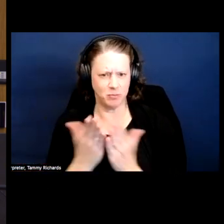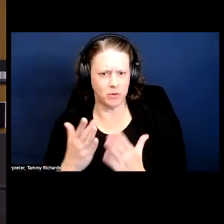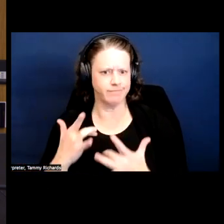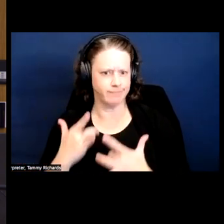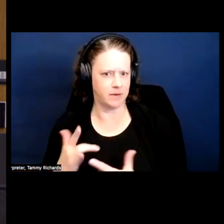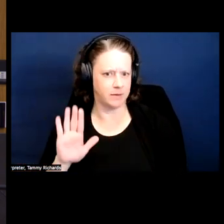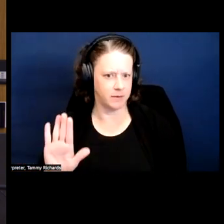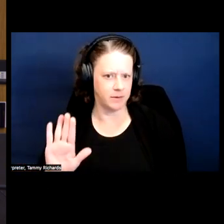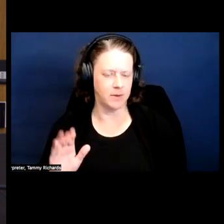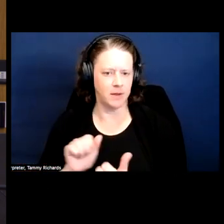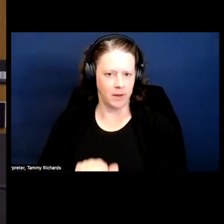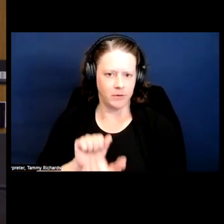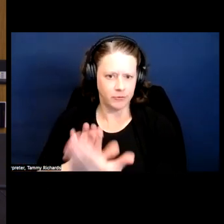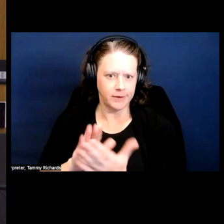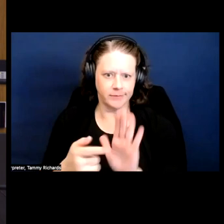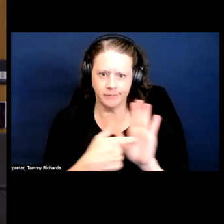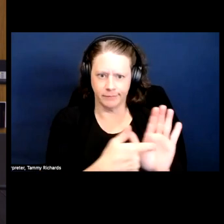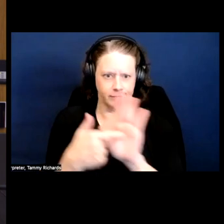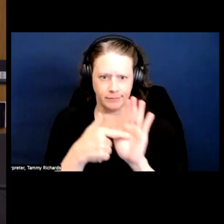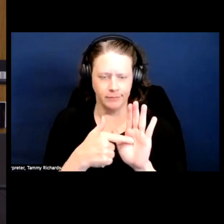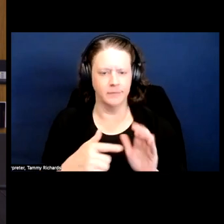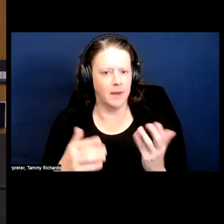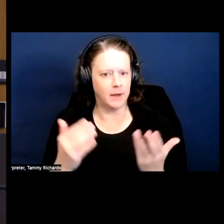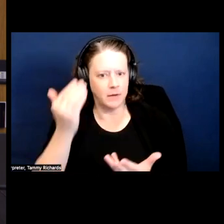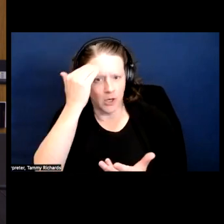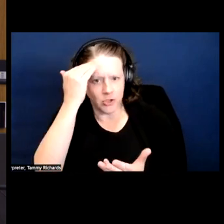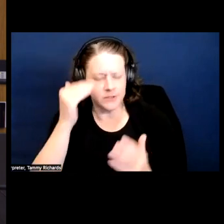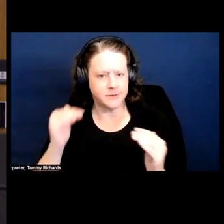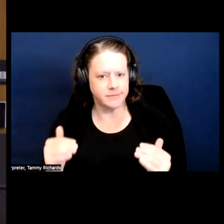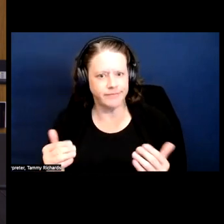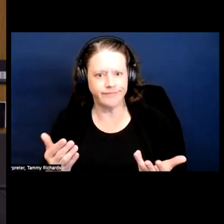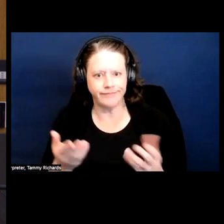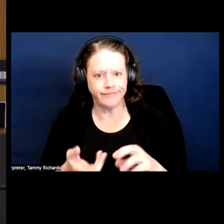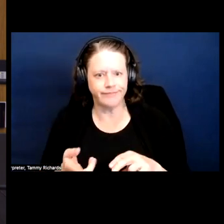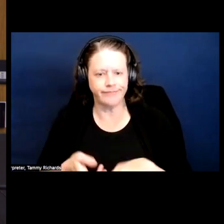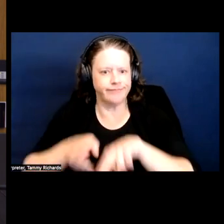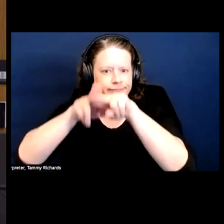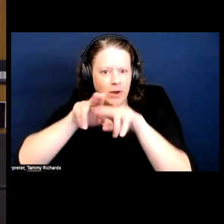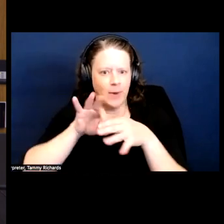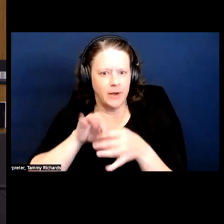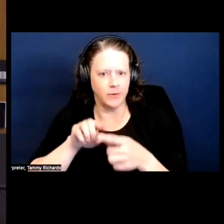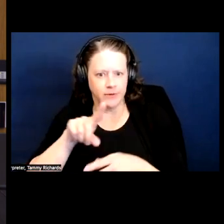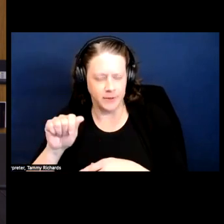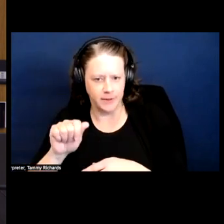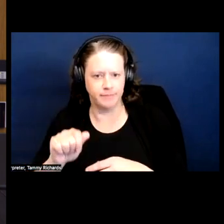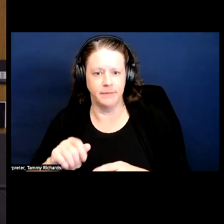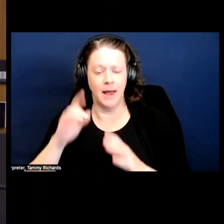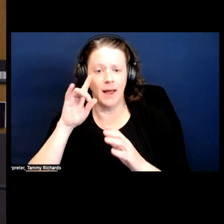me, it's a way of encouraging consciousness-raising around disability identity and experiences within black communities.